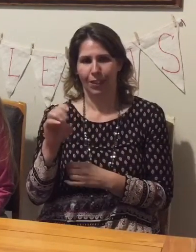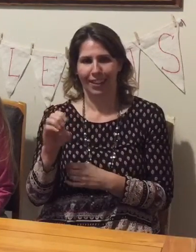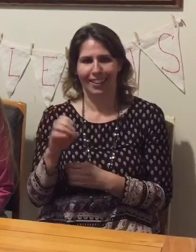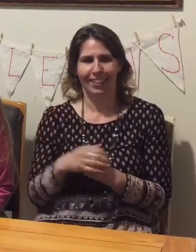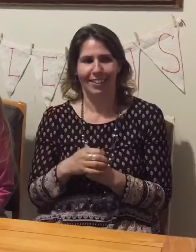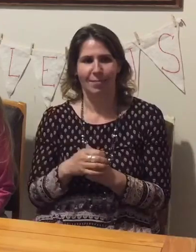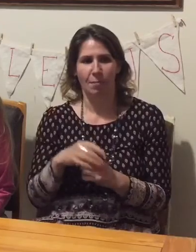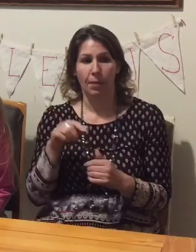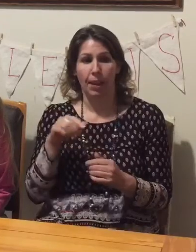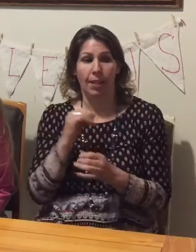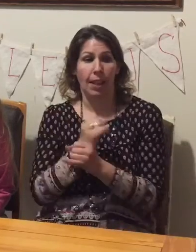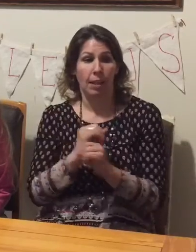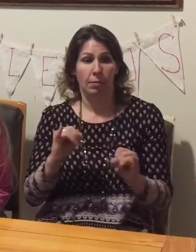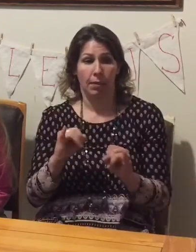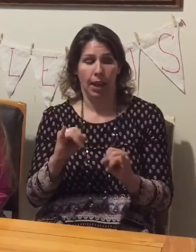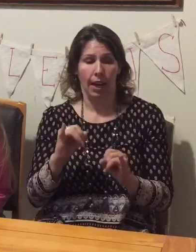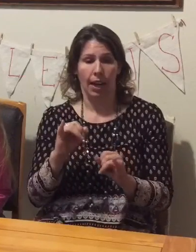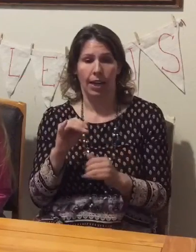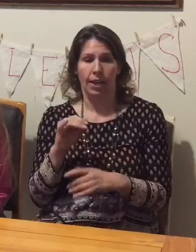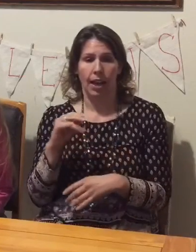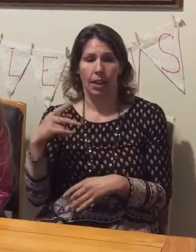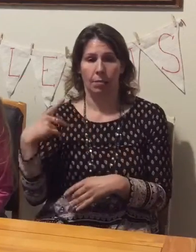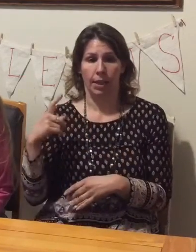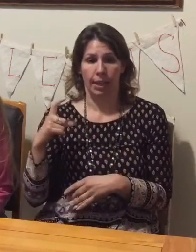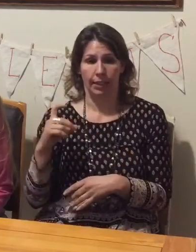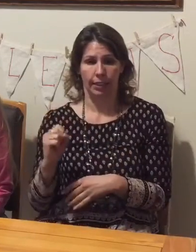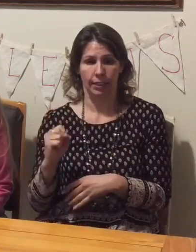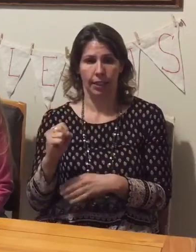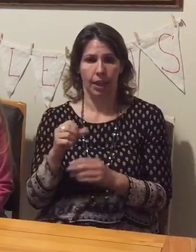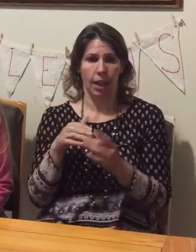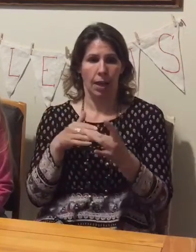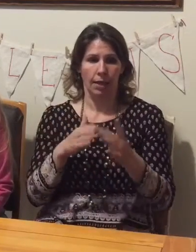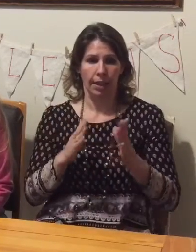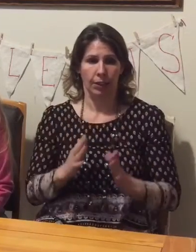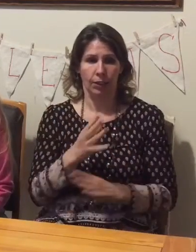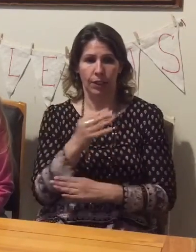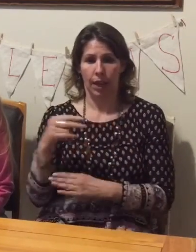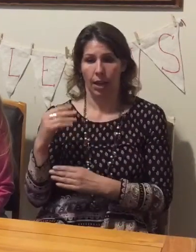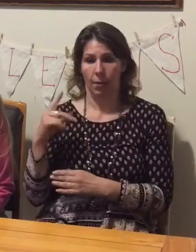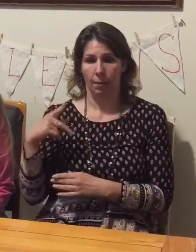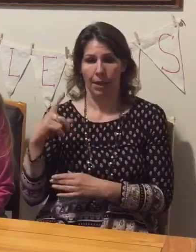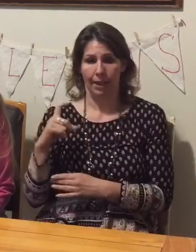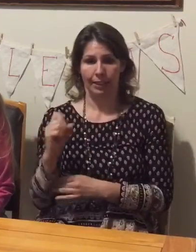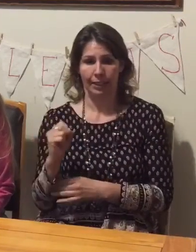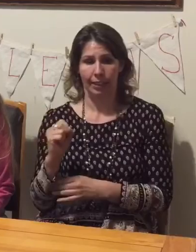the Independent Plexus Ambassadors and Plexus Worldwide